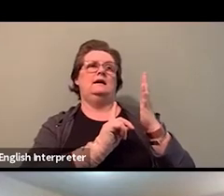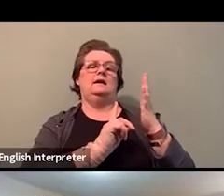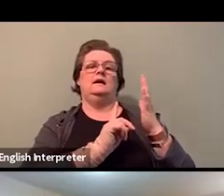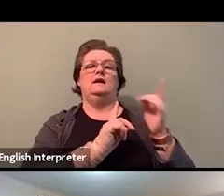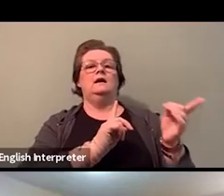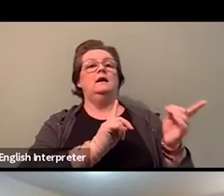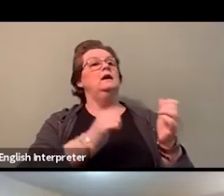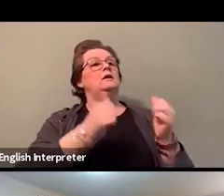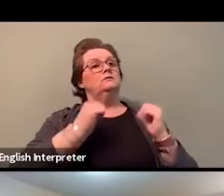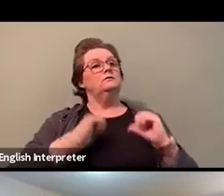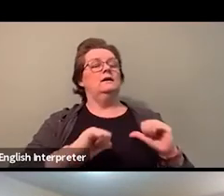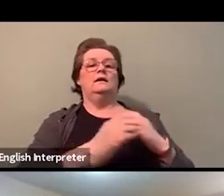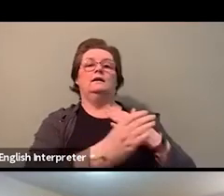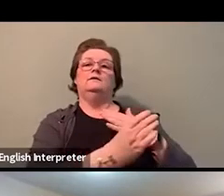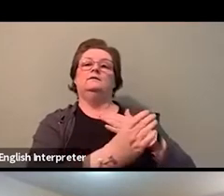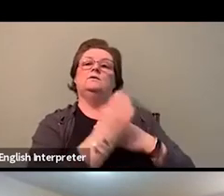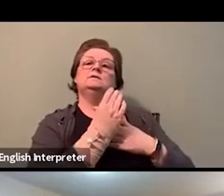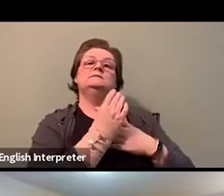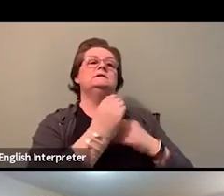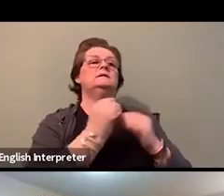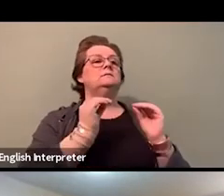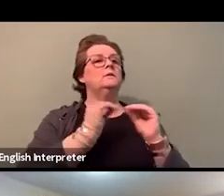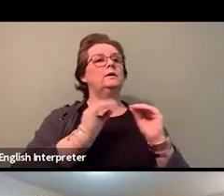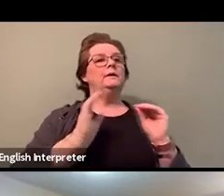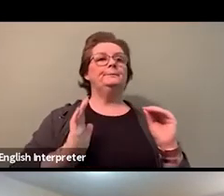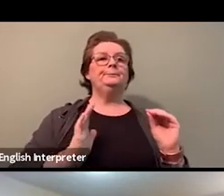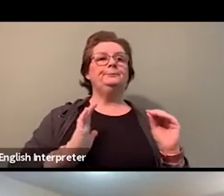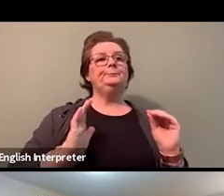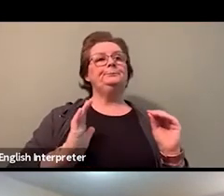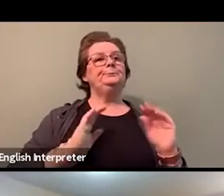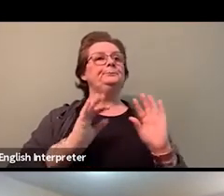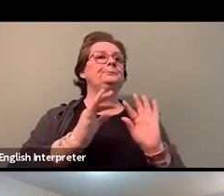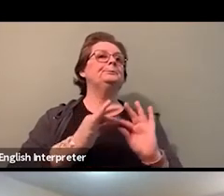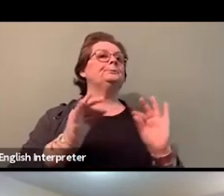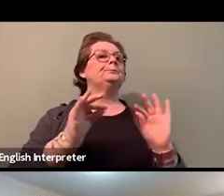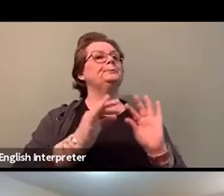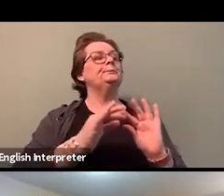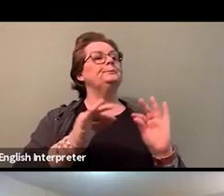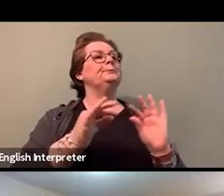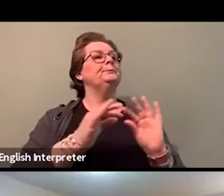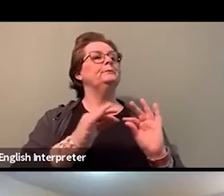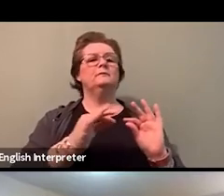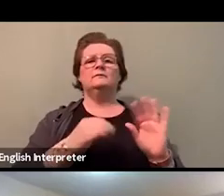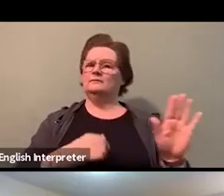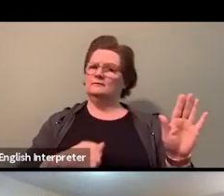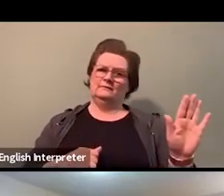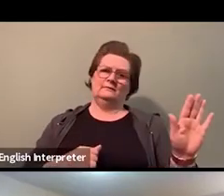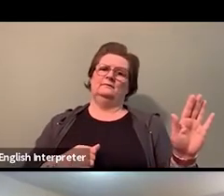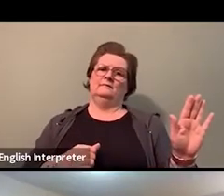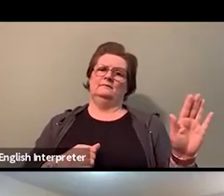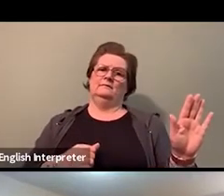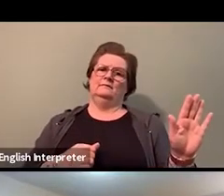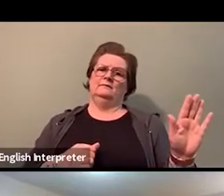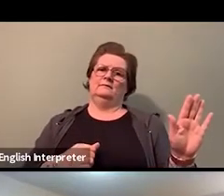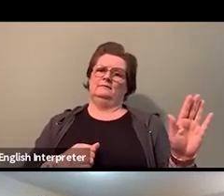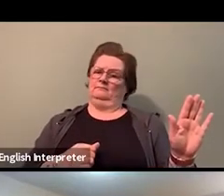Maybe I should have a quieter voice, right? It's not going to stop who I am